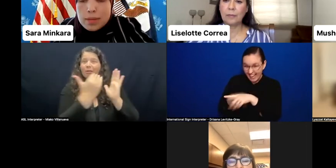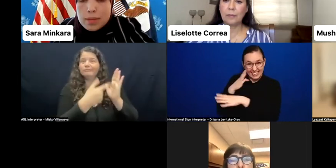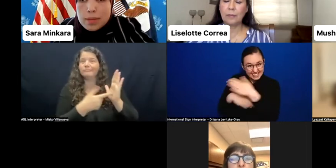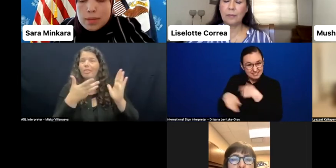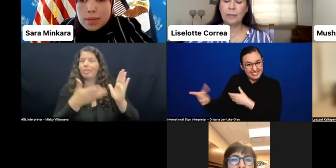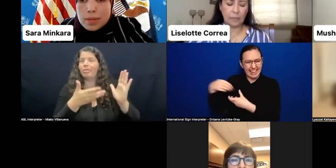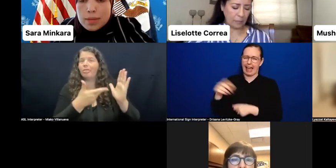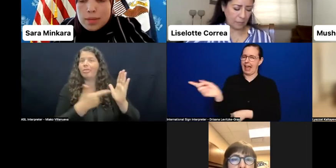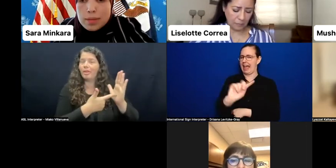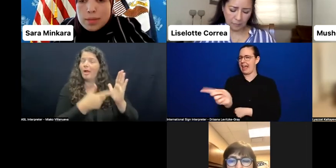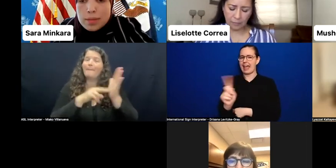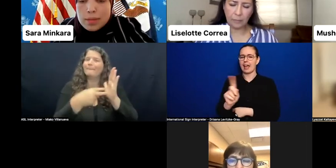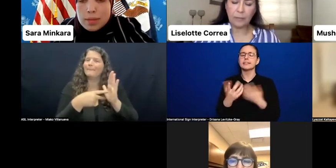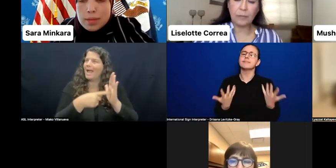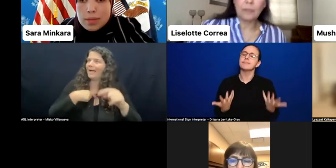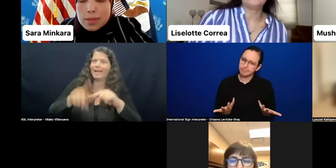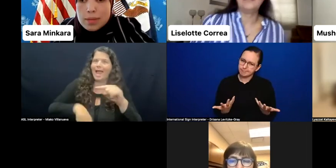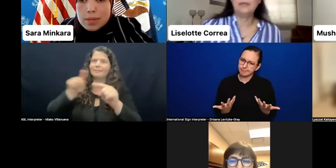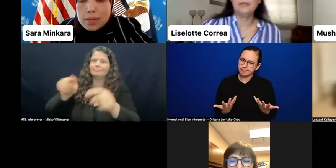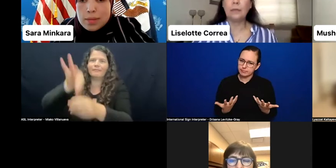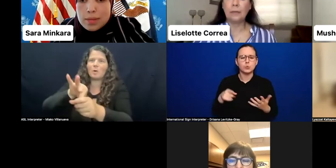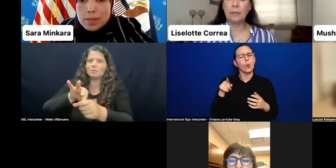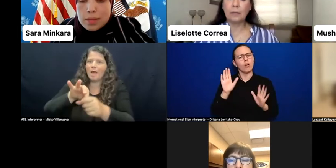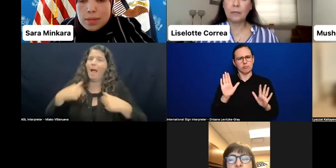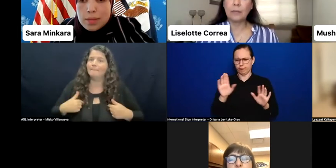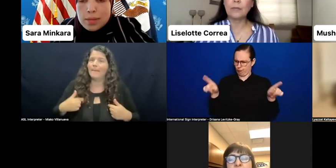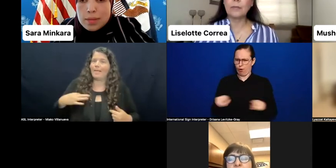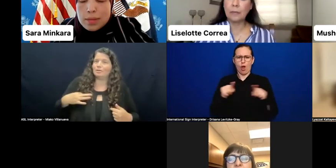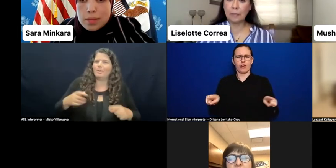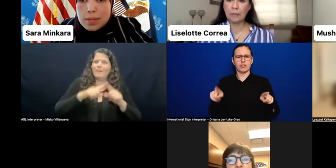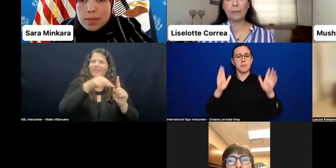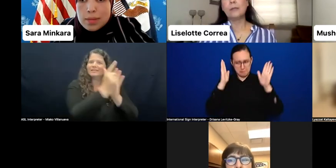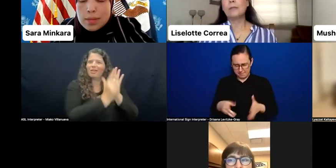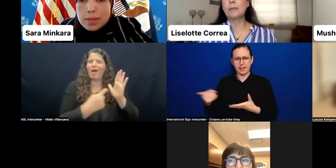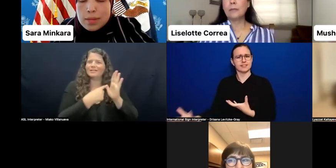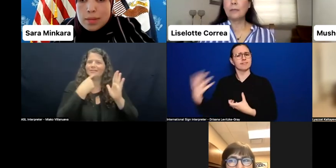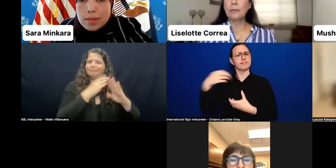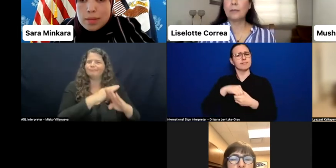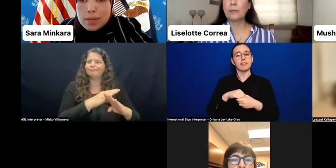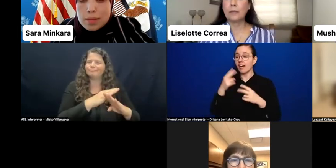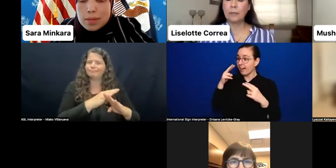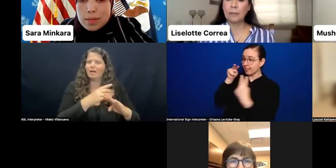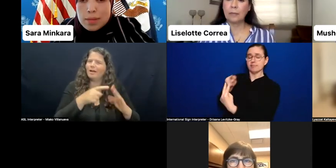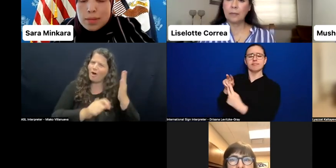from accessing the ballot. The absence of accessible infrastructure, communications,